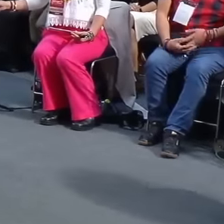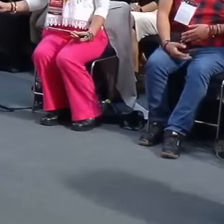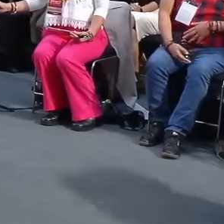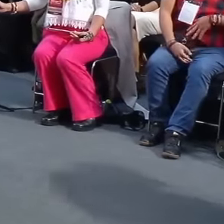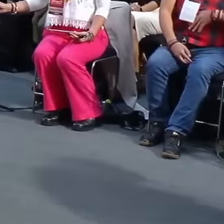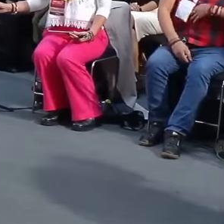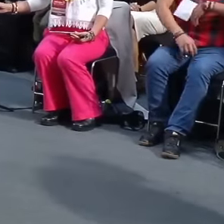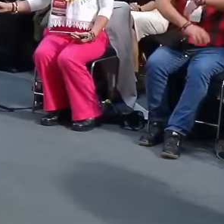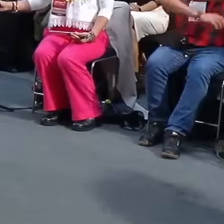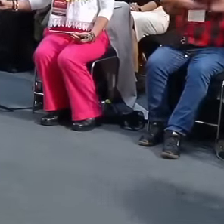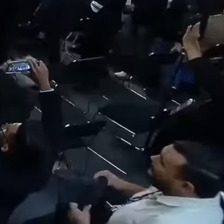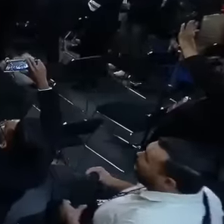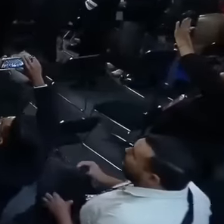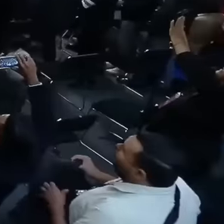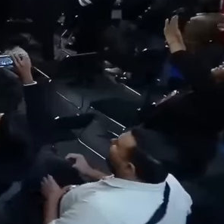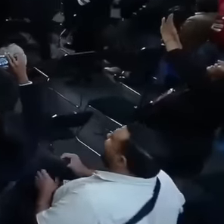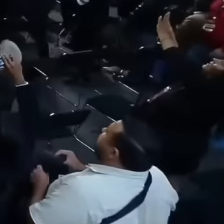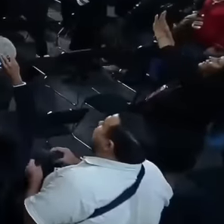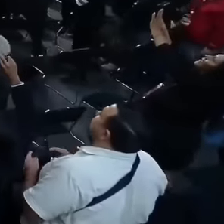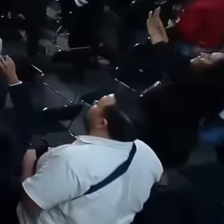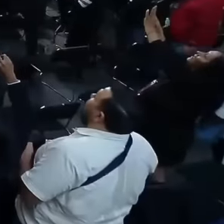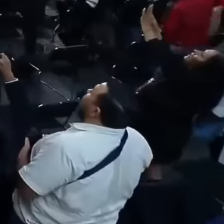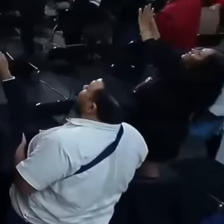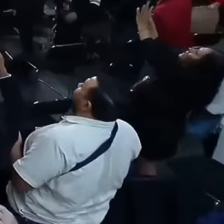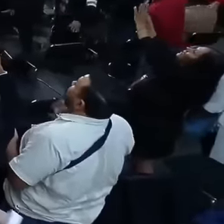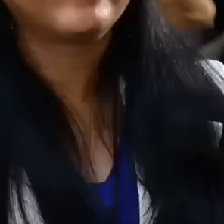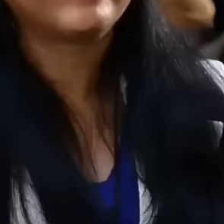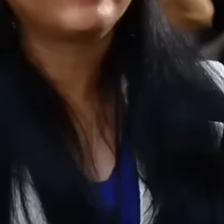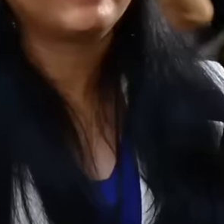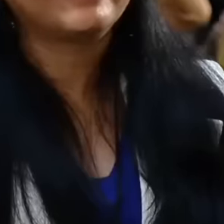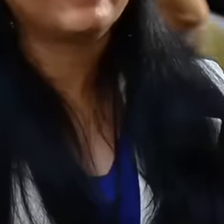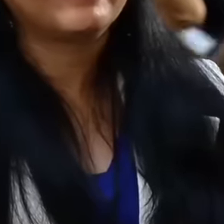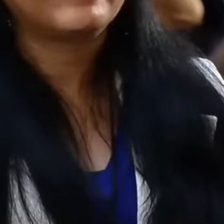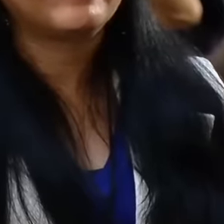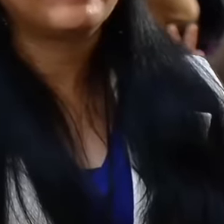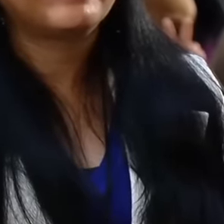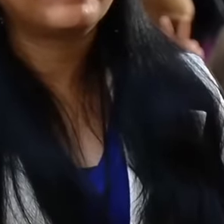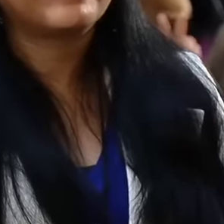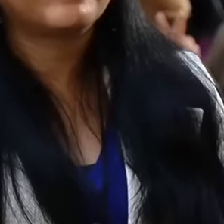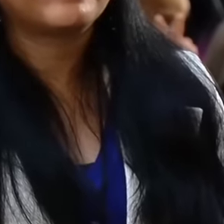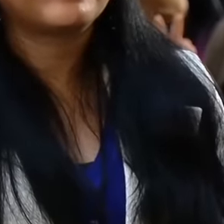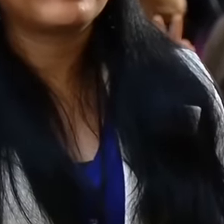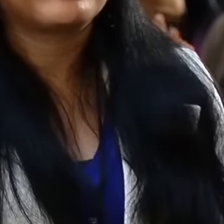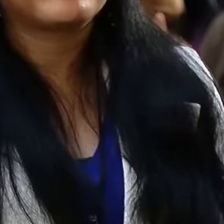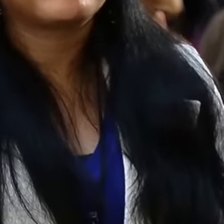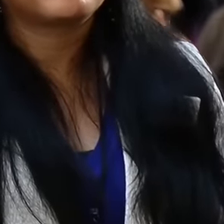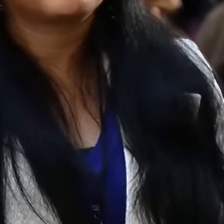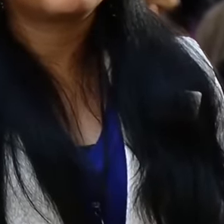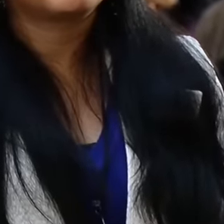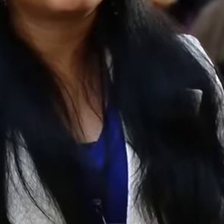President Andrés Manuel López Obrador with cheers and applause at the inauguration of the